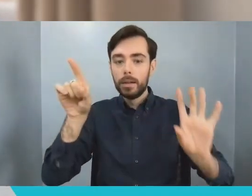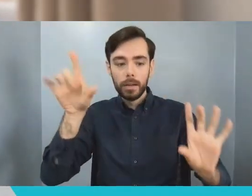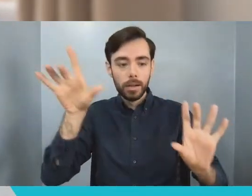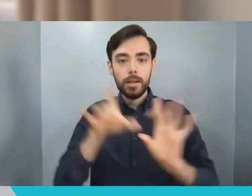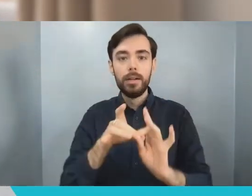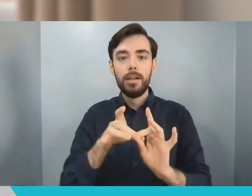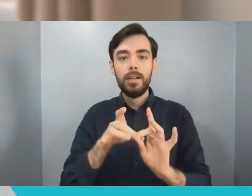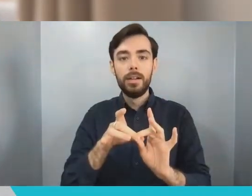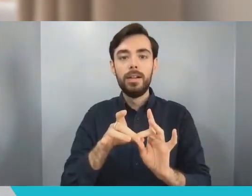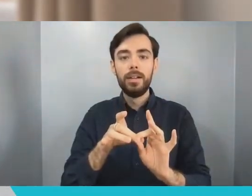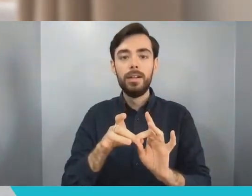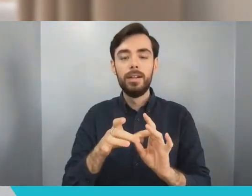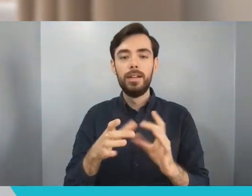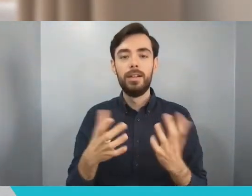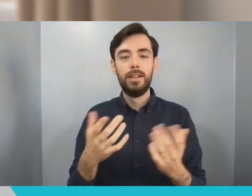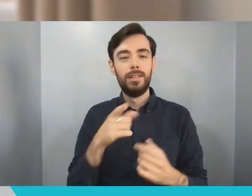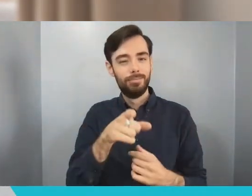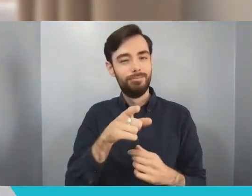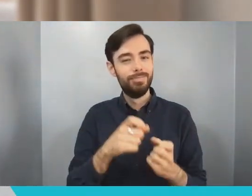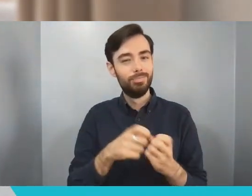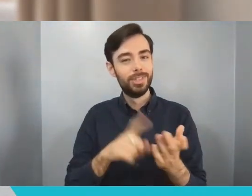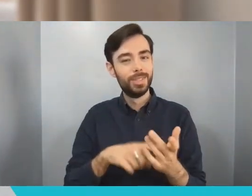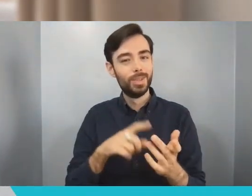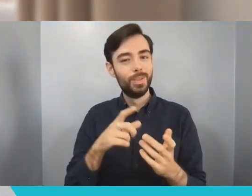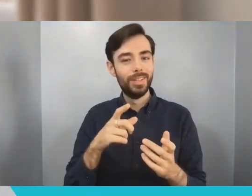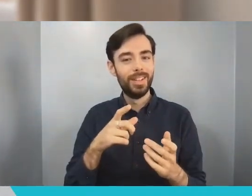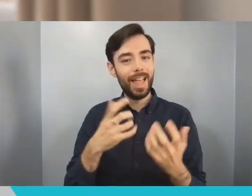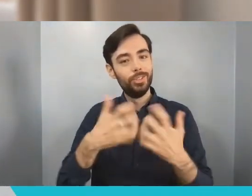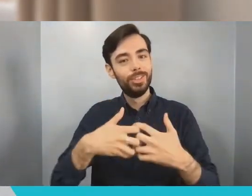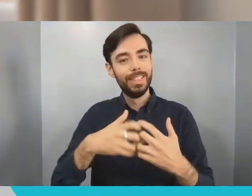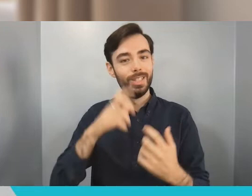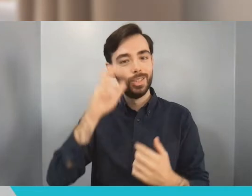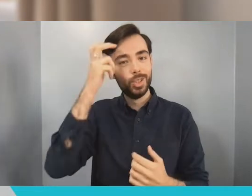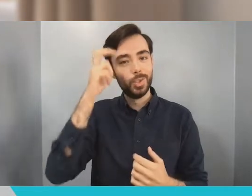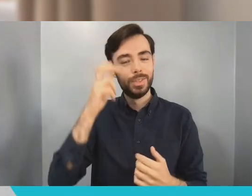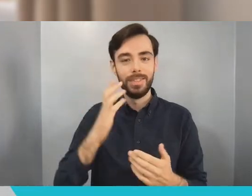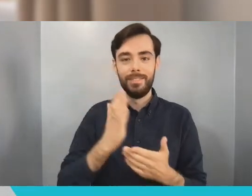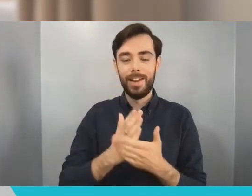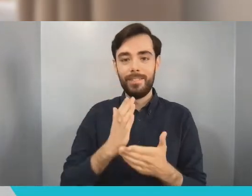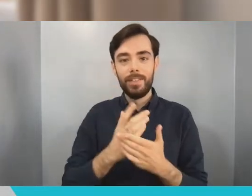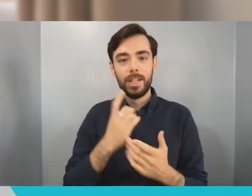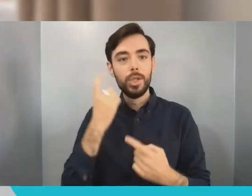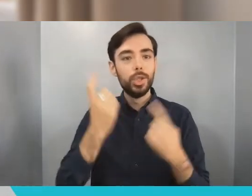that you have all of the skills to apply yourself to a huge range of problems. And your interests